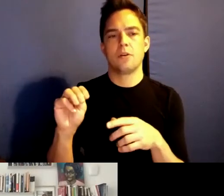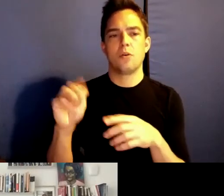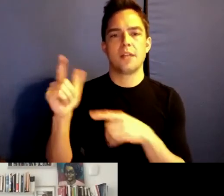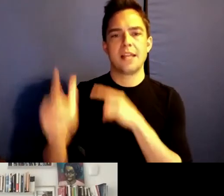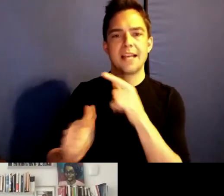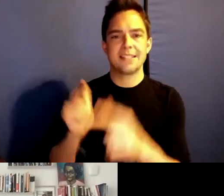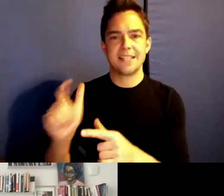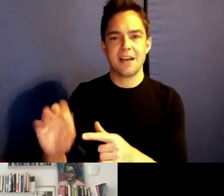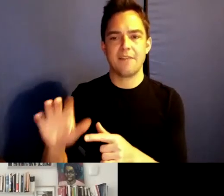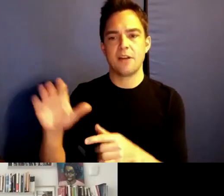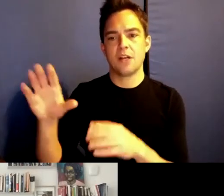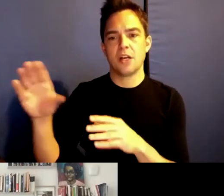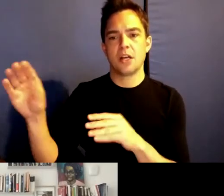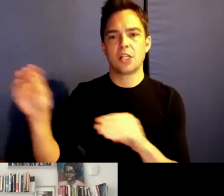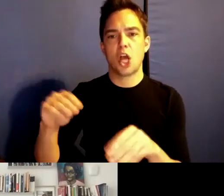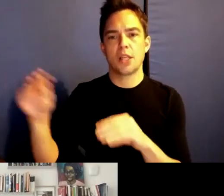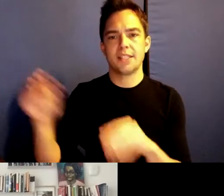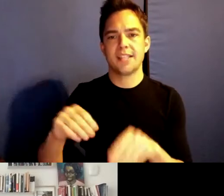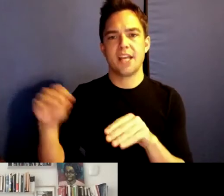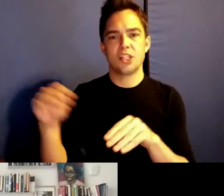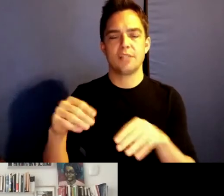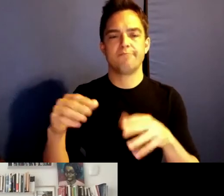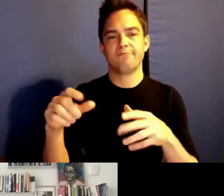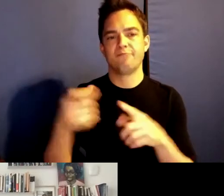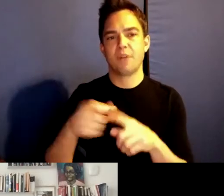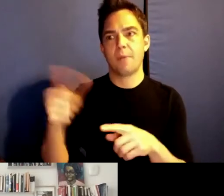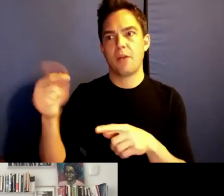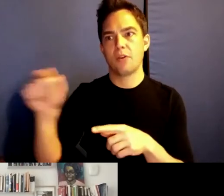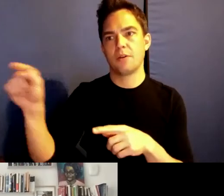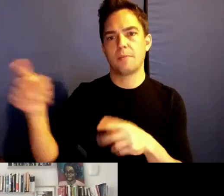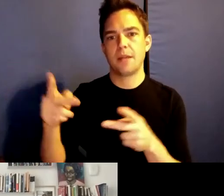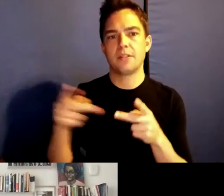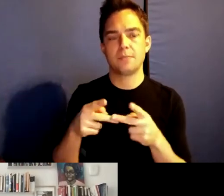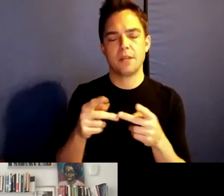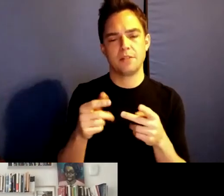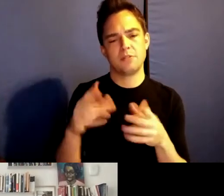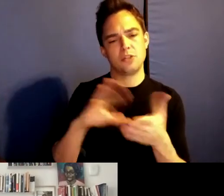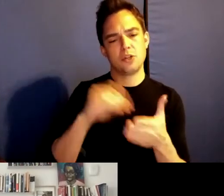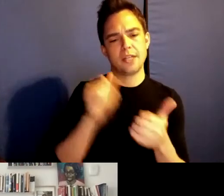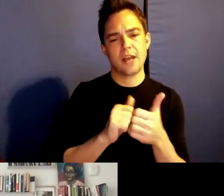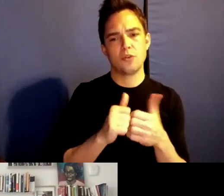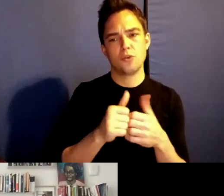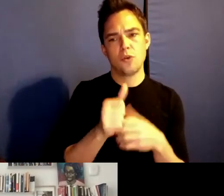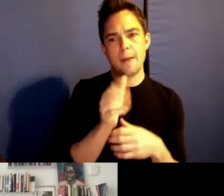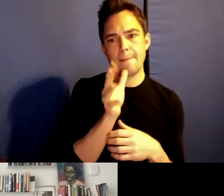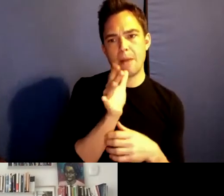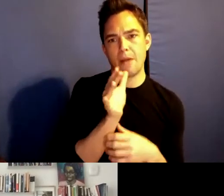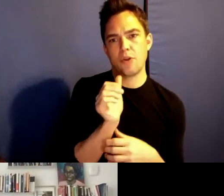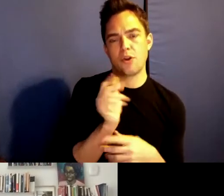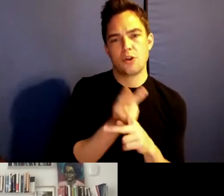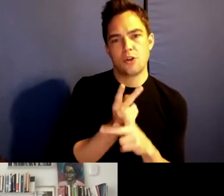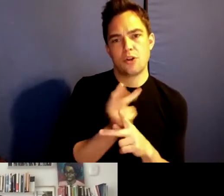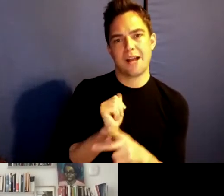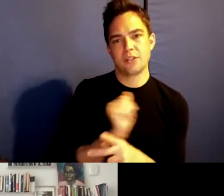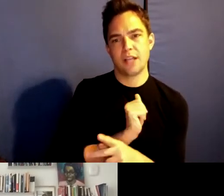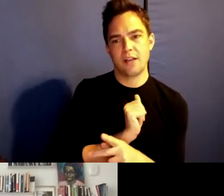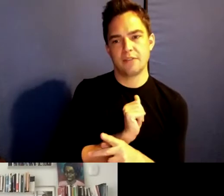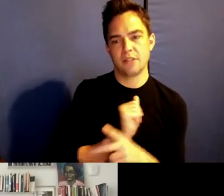To learn how to mother ourselves. How to understand ourselves as not singular